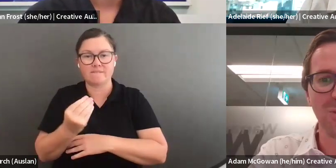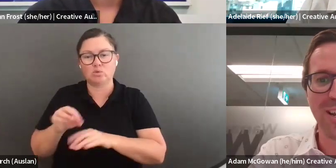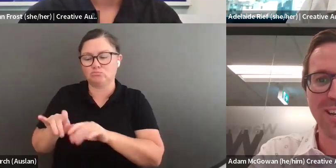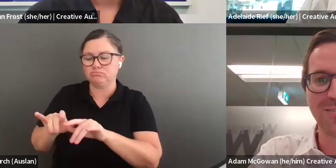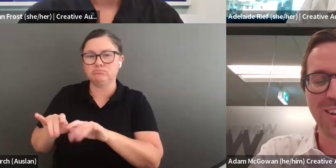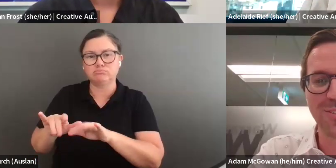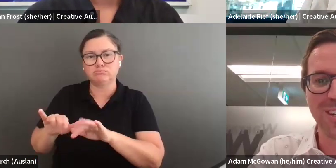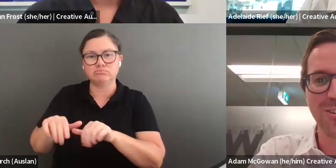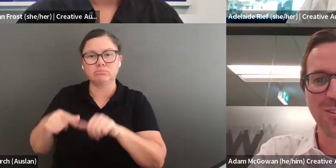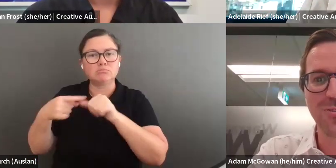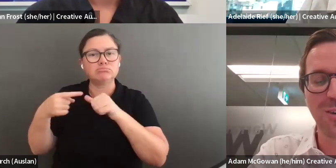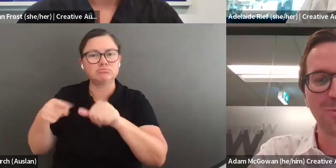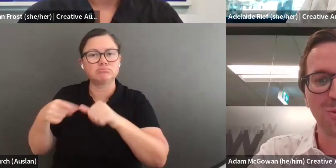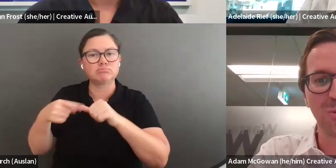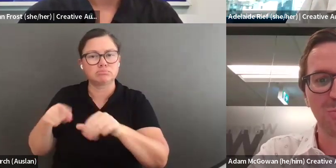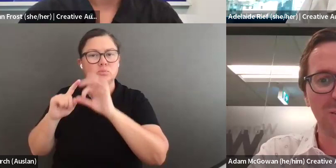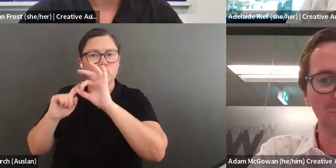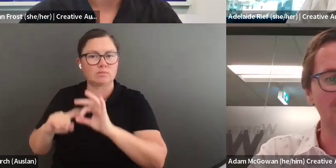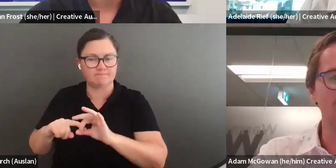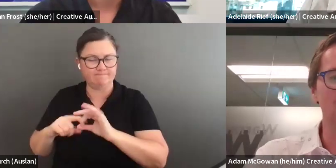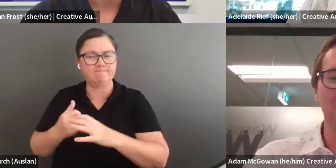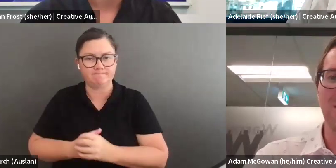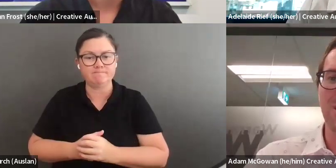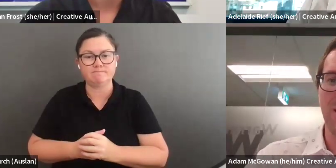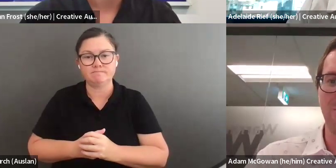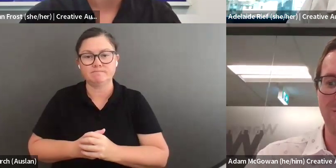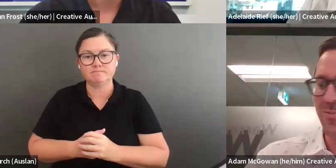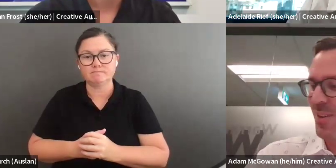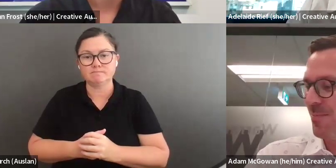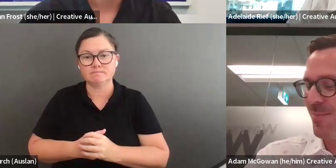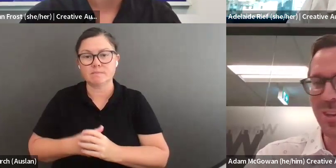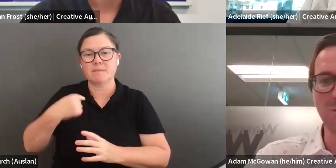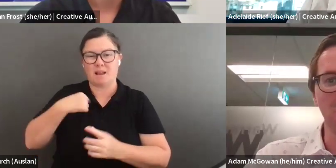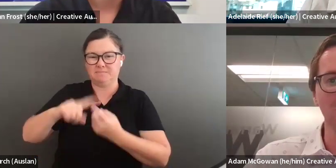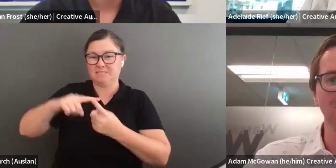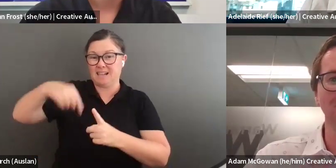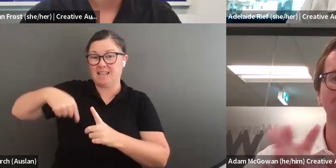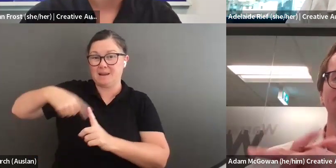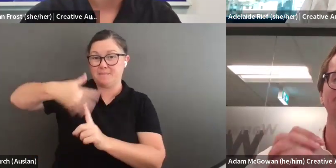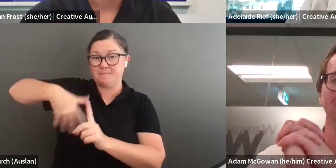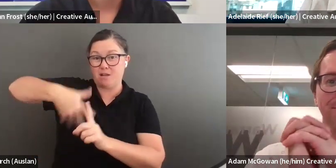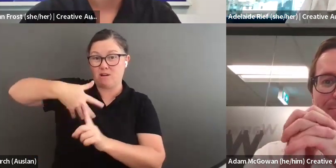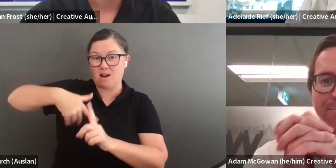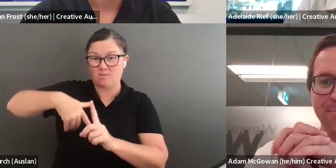Program. I will go off camera soon, but I will answer questions in the Q&A session